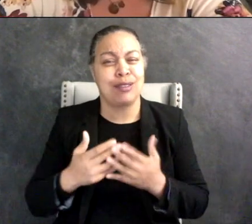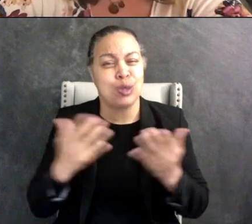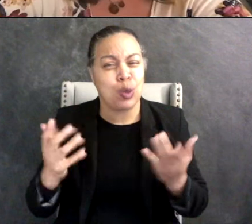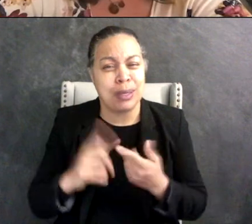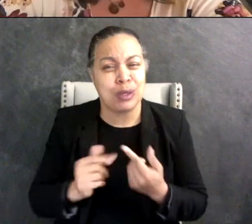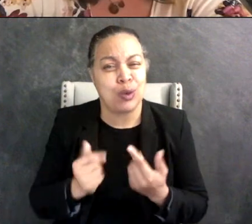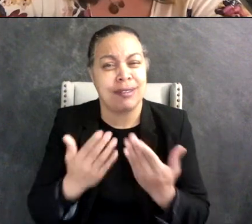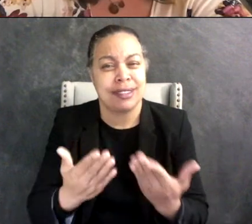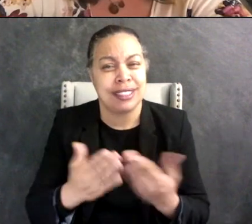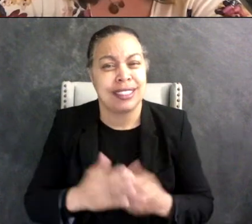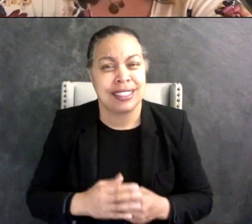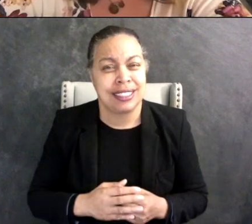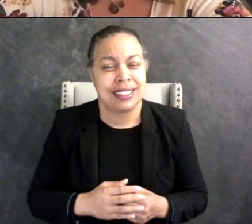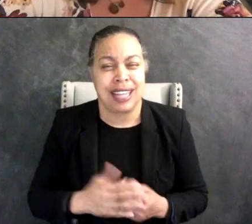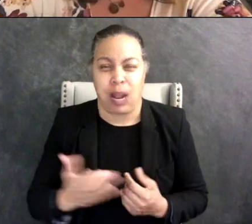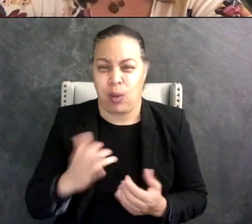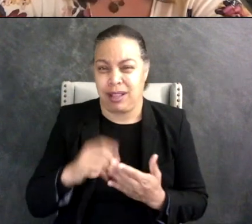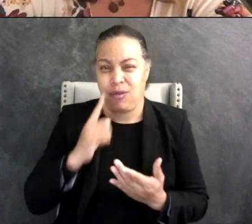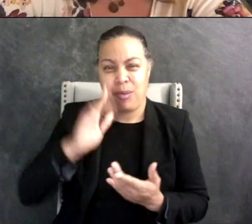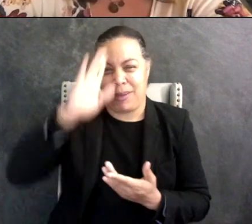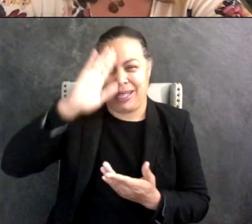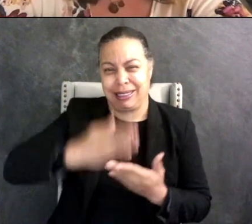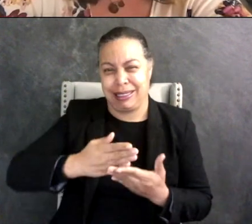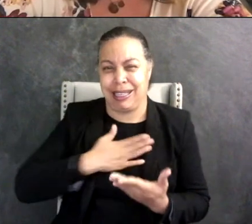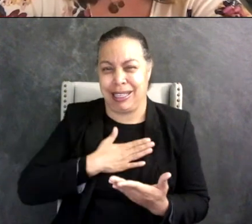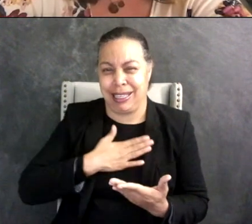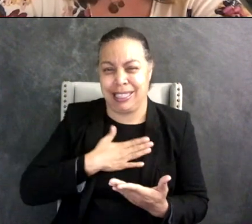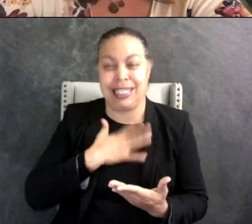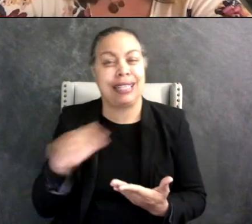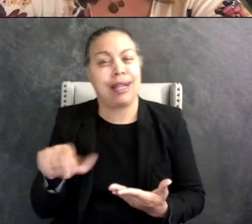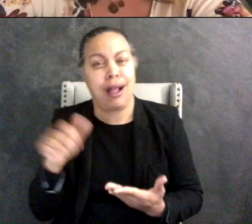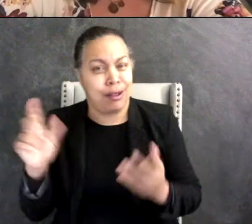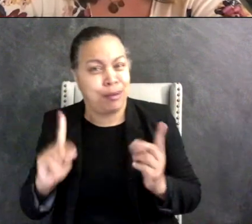and I wanted that for my son but i also wanted it for other autistic people too, so we started